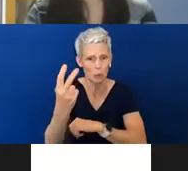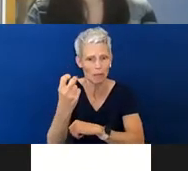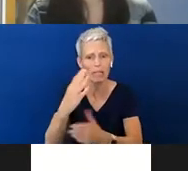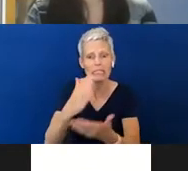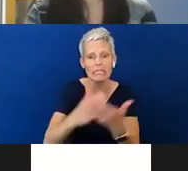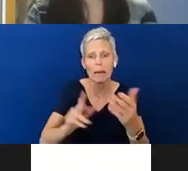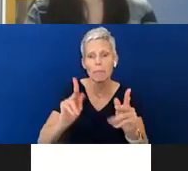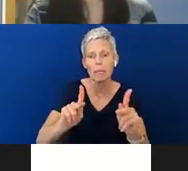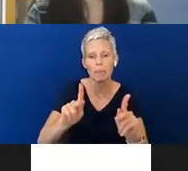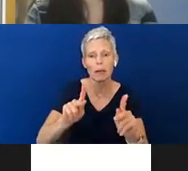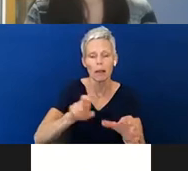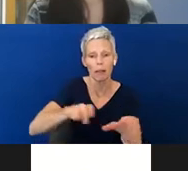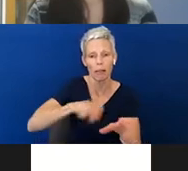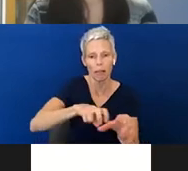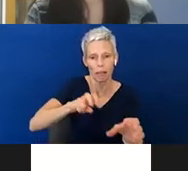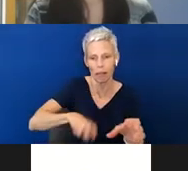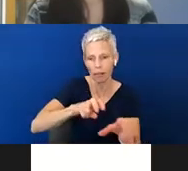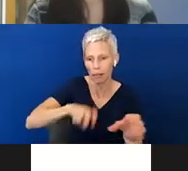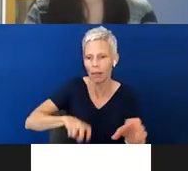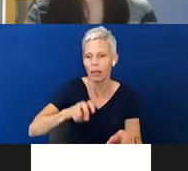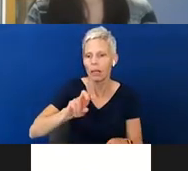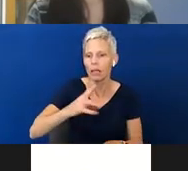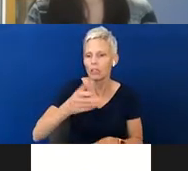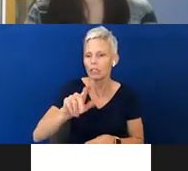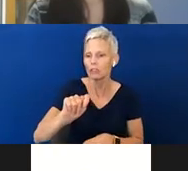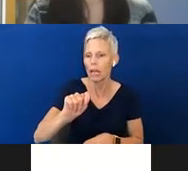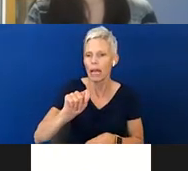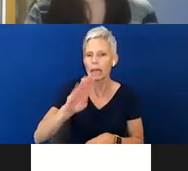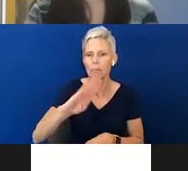out that chat box. There's some resources and there's a survey over